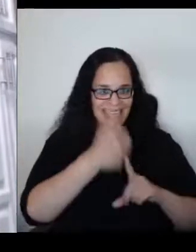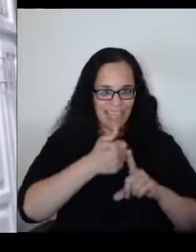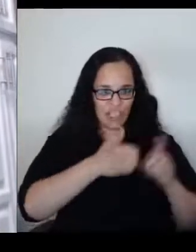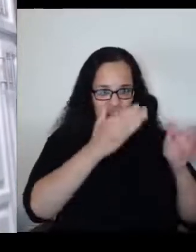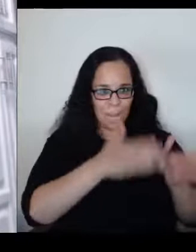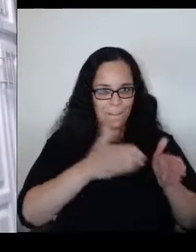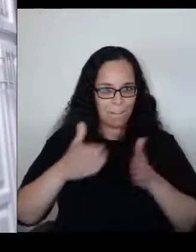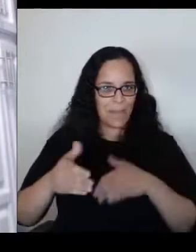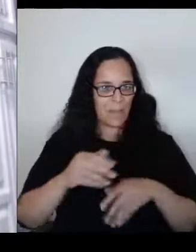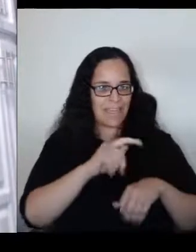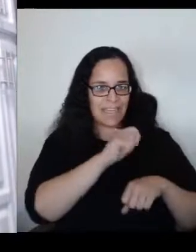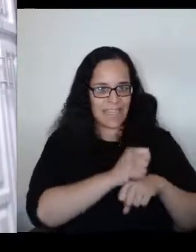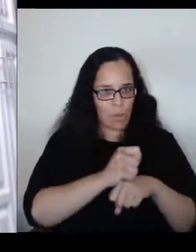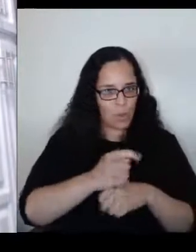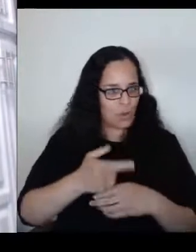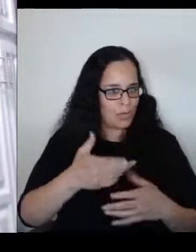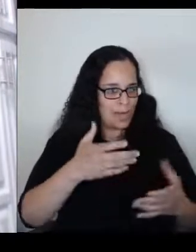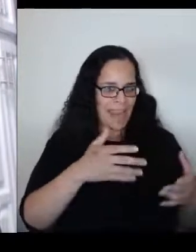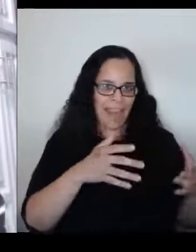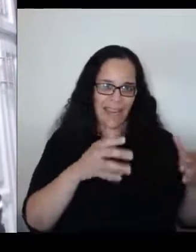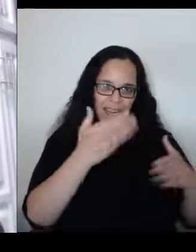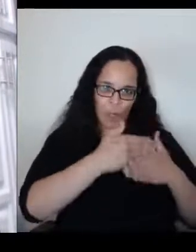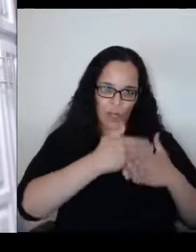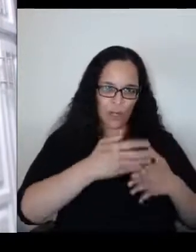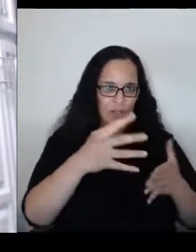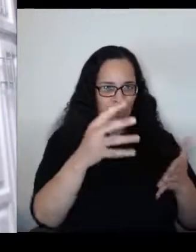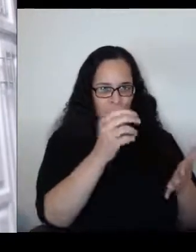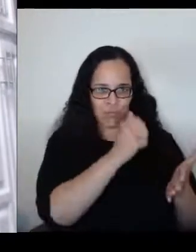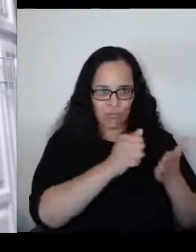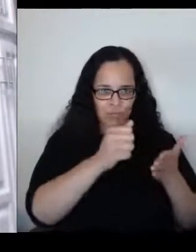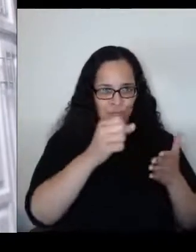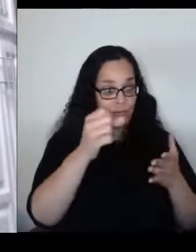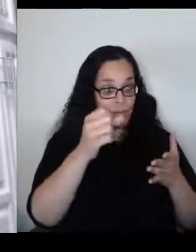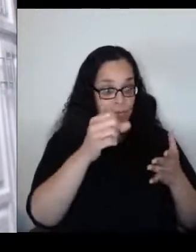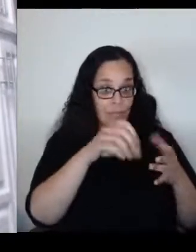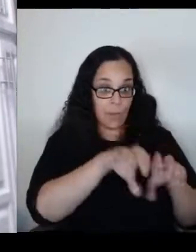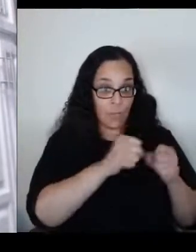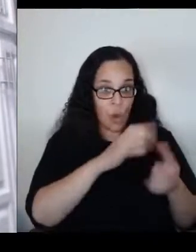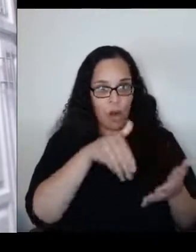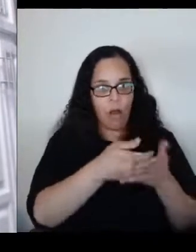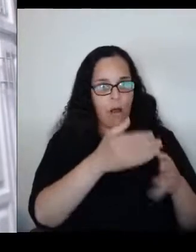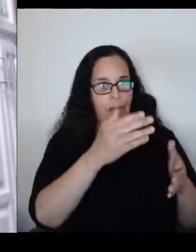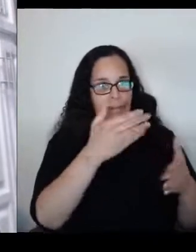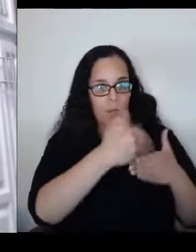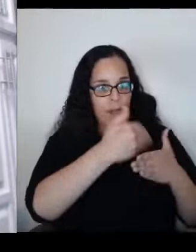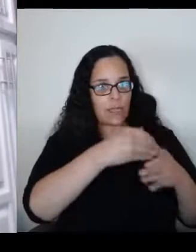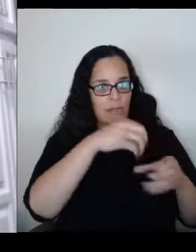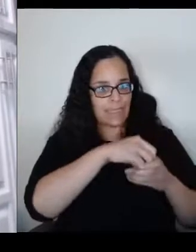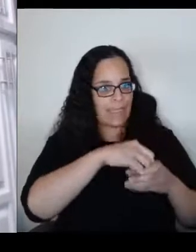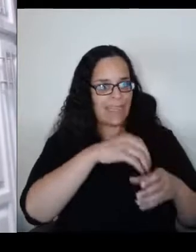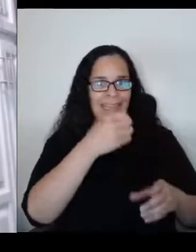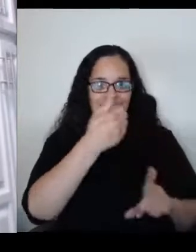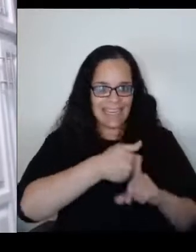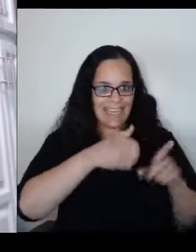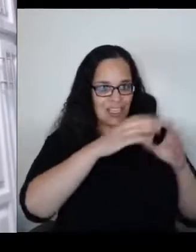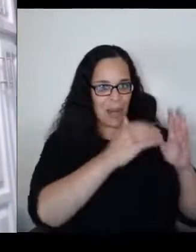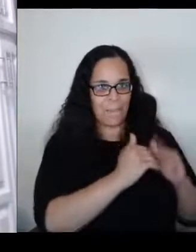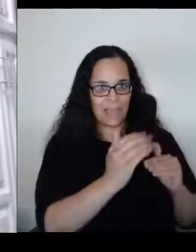And it turned out, and I was absolutely shaken up, I walk my dog at night as well.